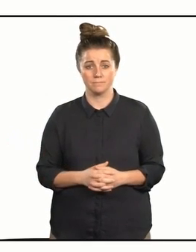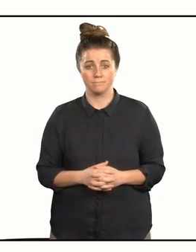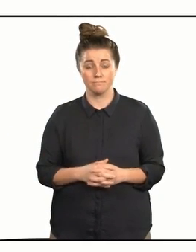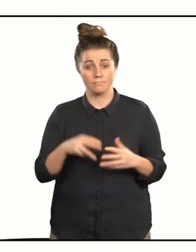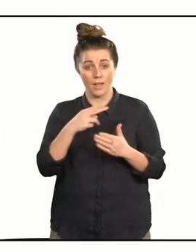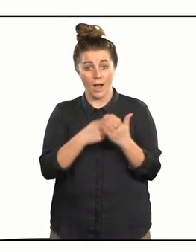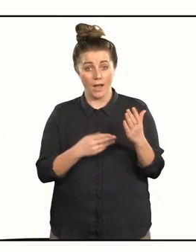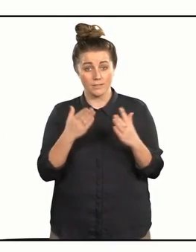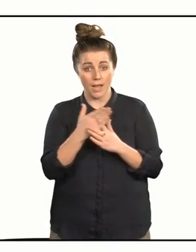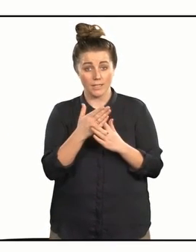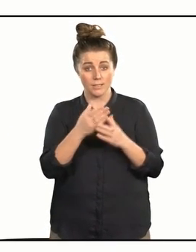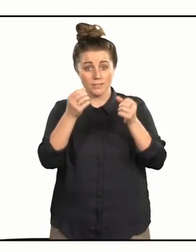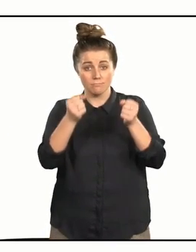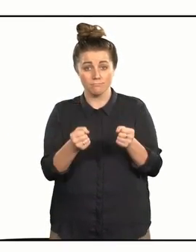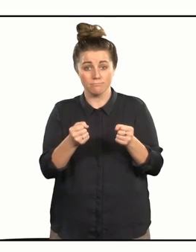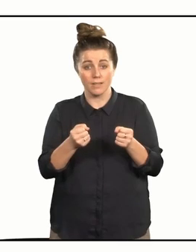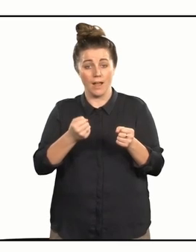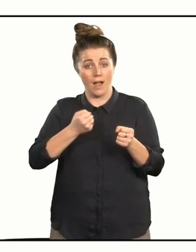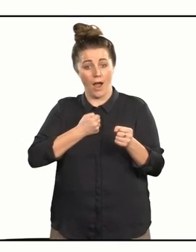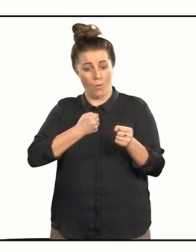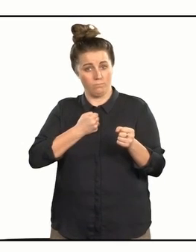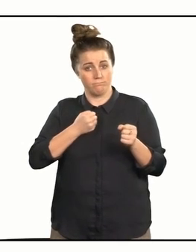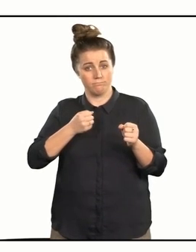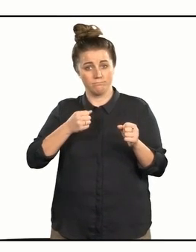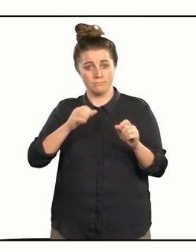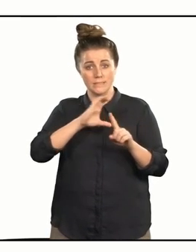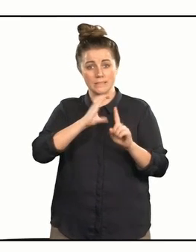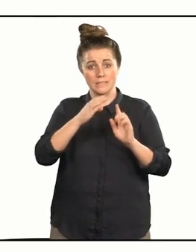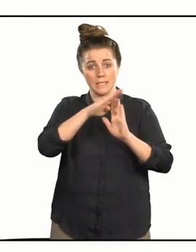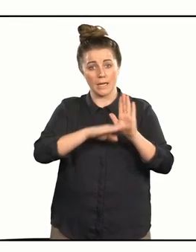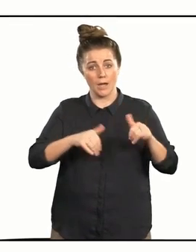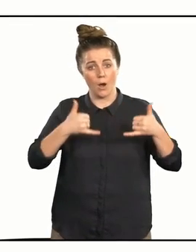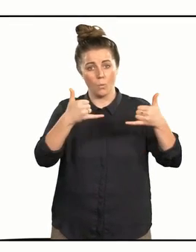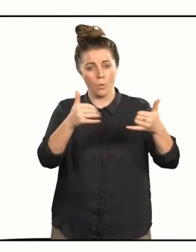This Art Access Corrections Whai Tikanga Award supports our strategic actions to